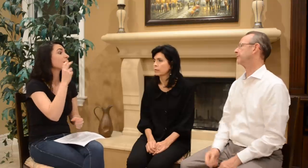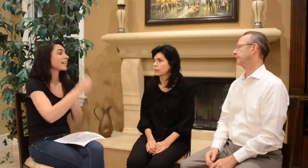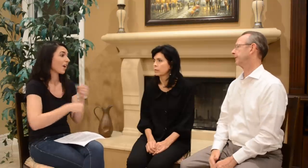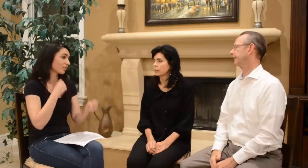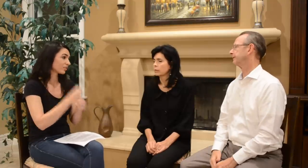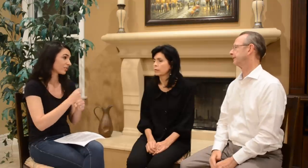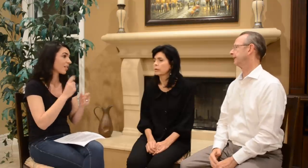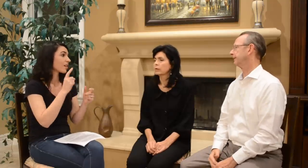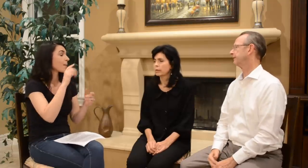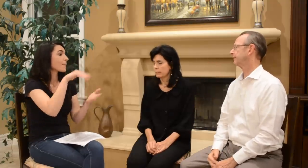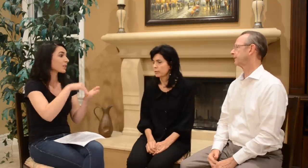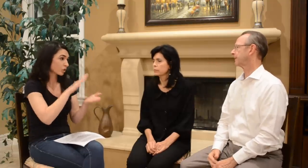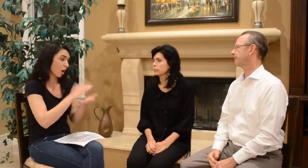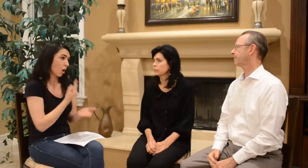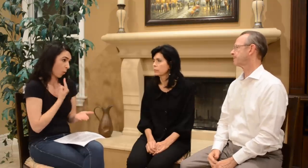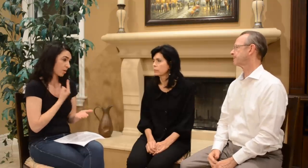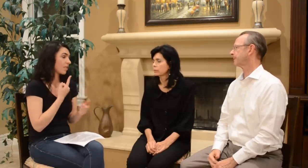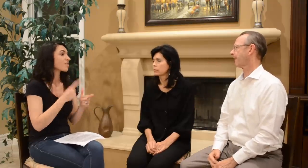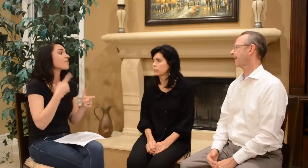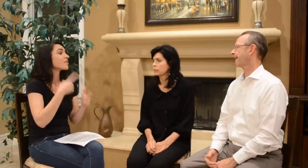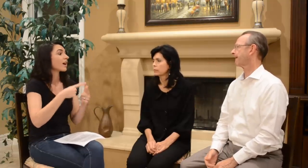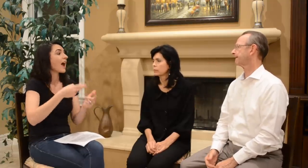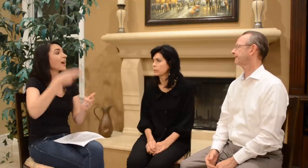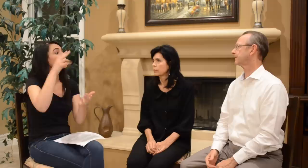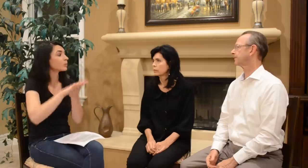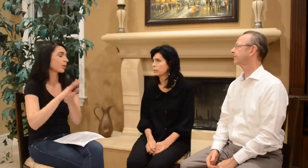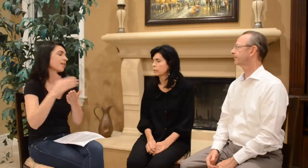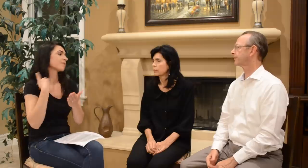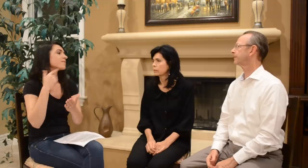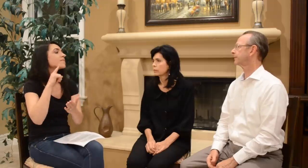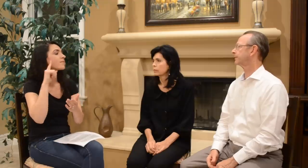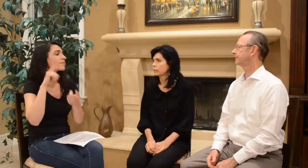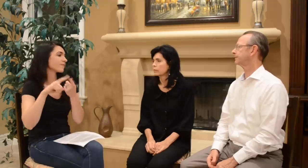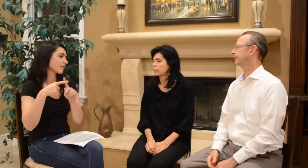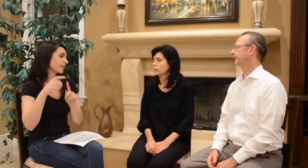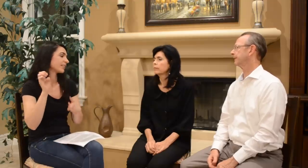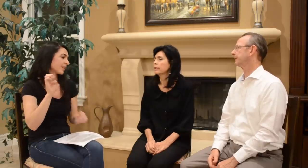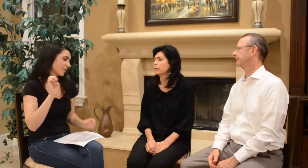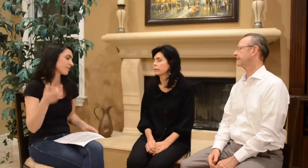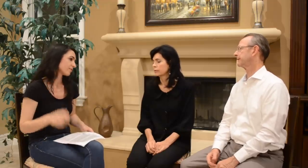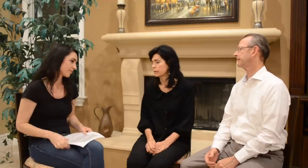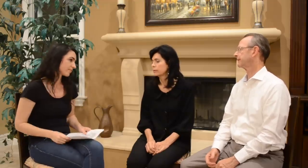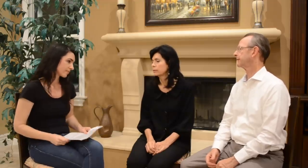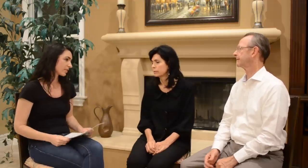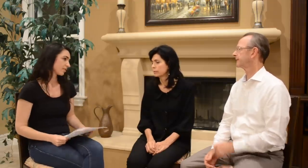so I was alone for two years…. in middle school, I was alone, then in high school, I had a deaf friend, Estefania.